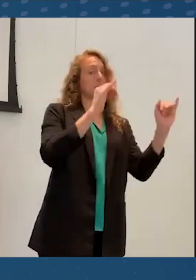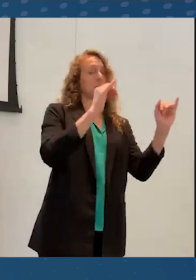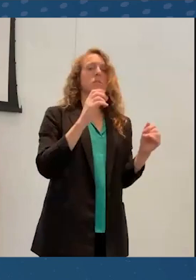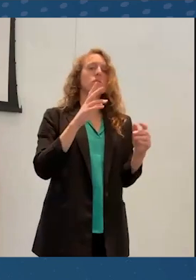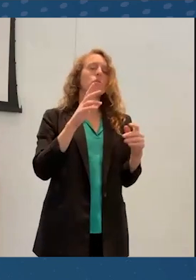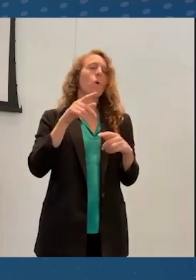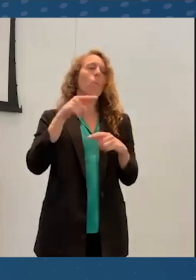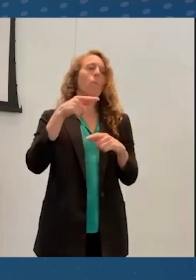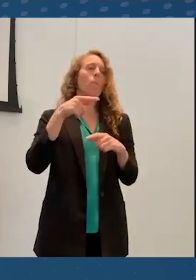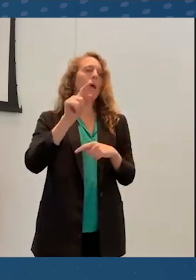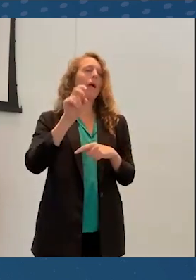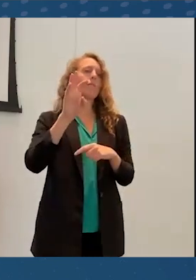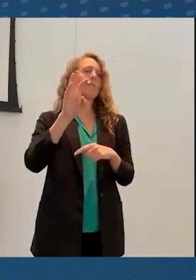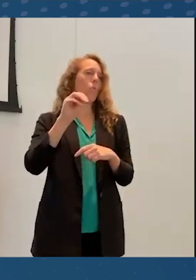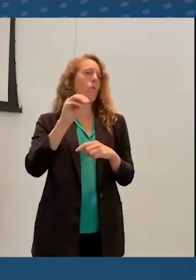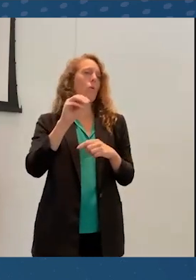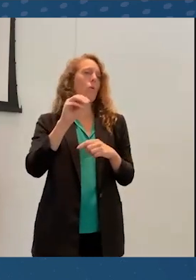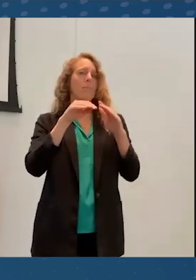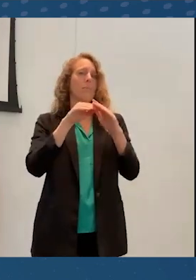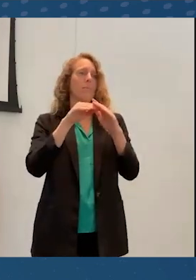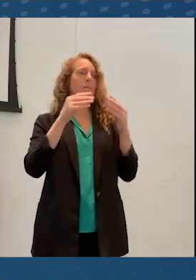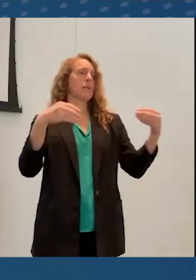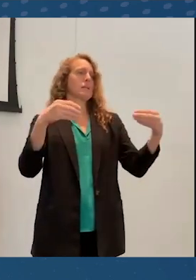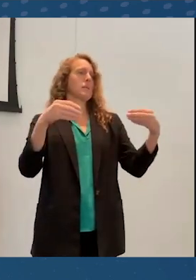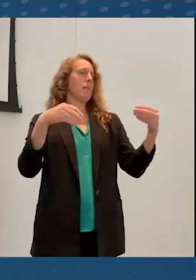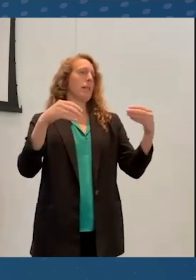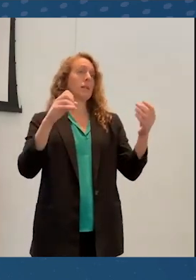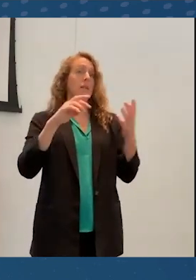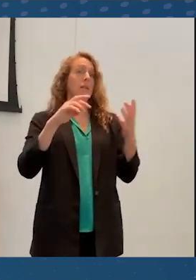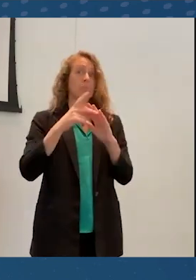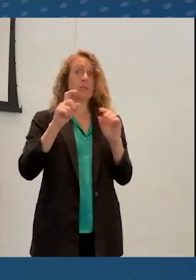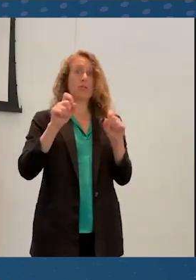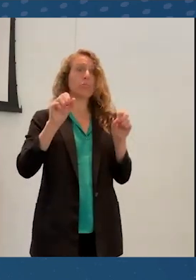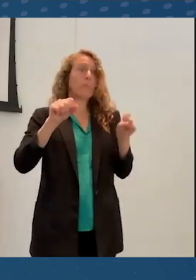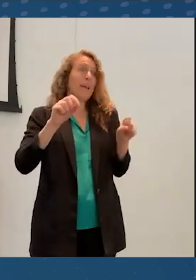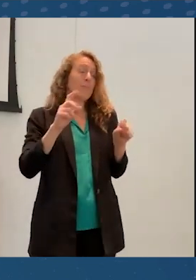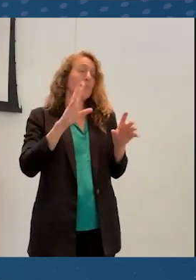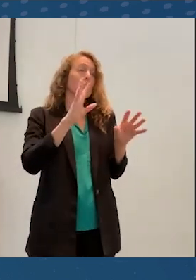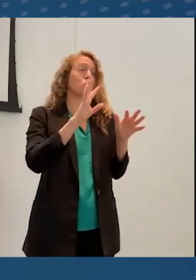been discussed in this group, the idea that you should be able to connect from multiple devices using